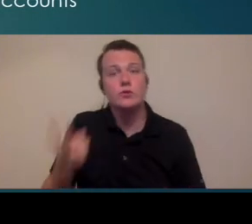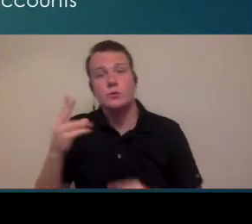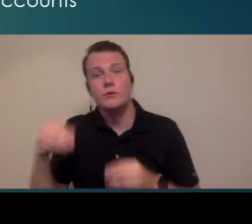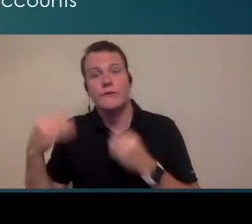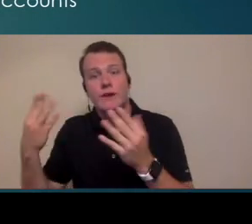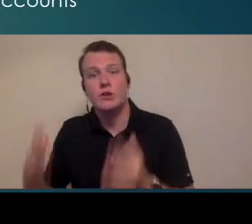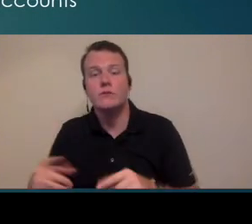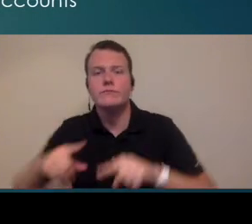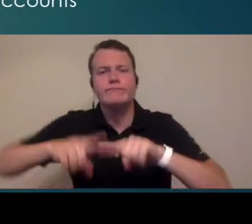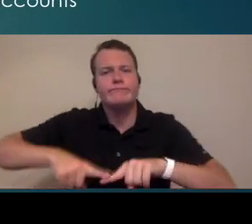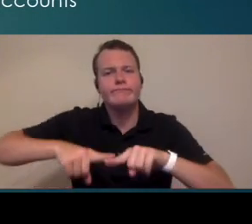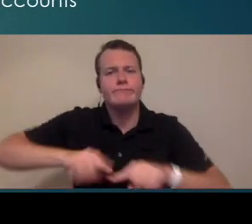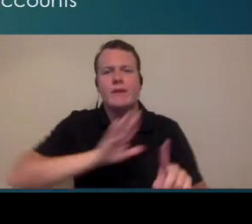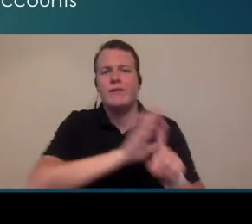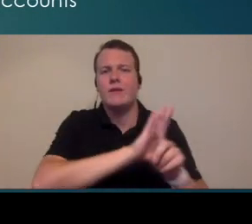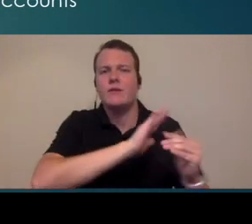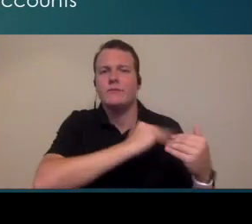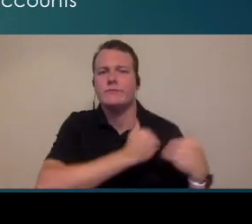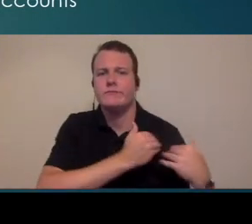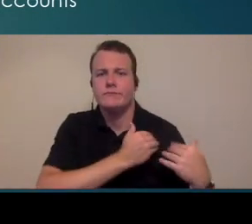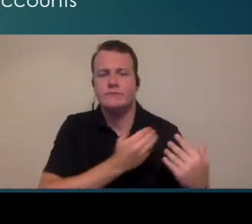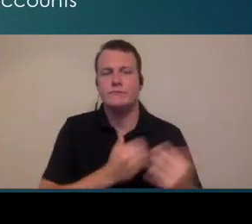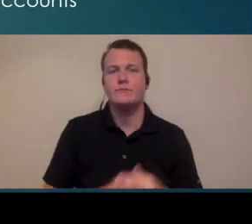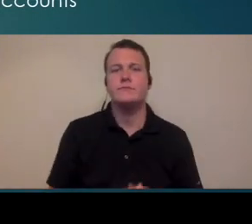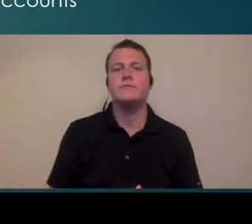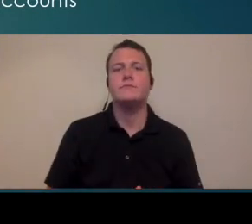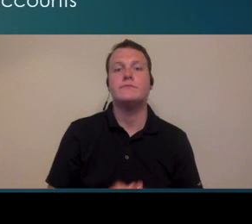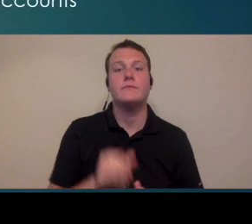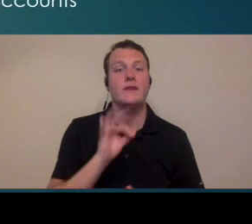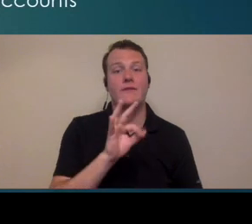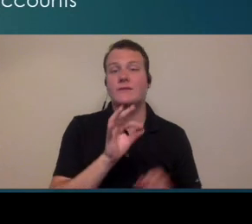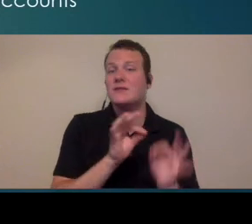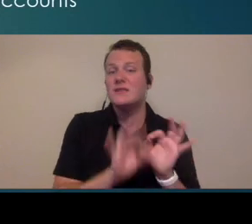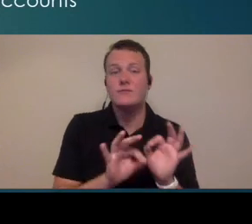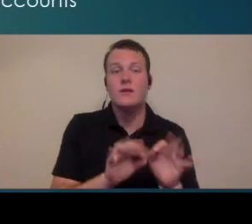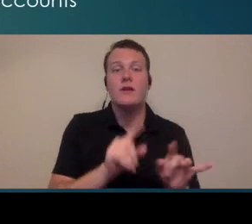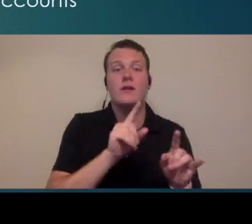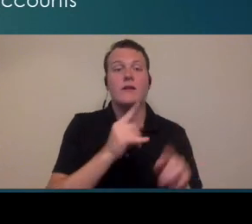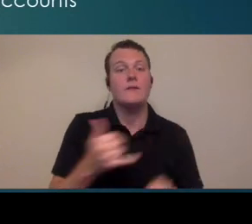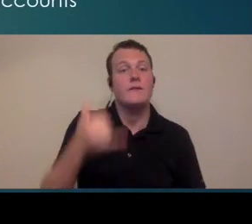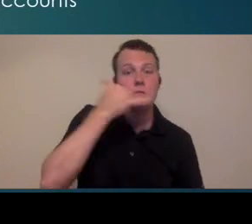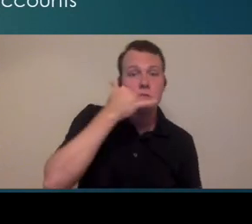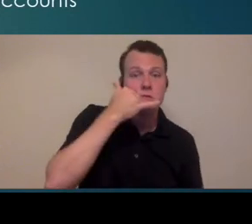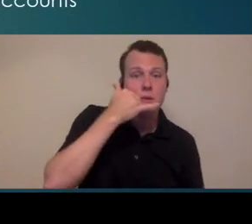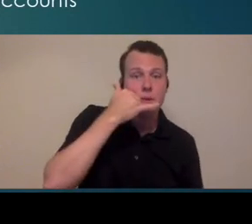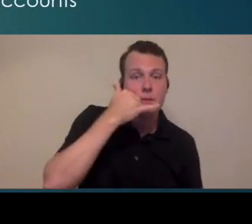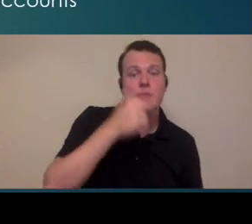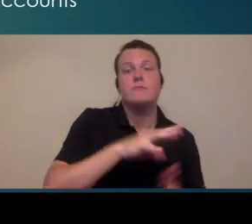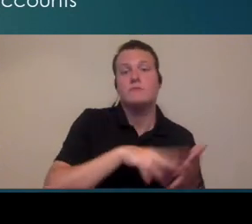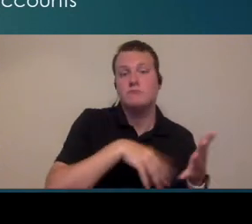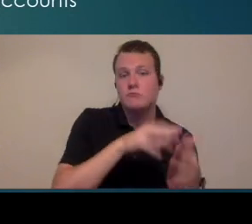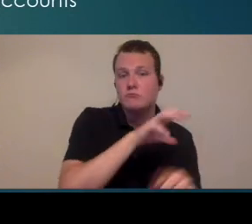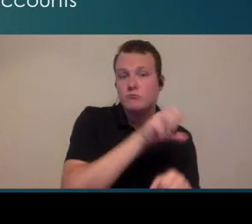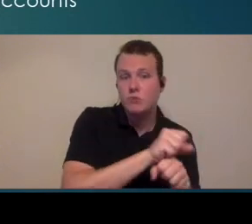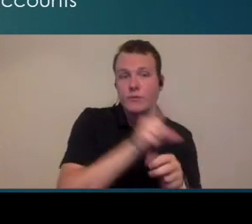kind of depending on what the other things are that they're required to do so if if all they're required to do is answer the phones and schedule the